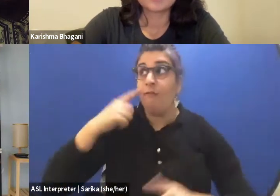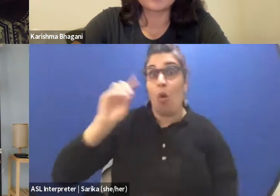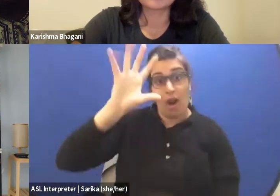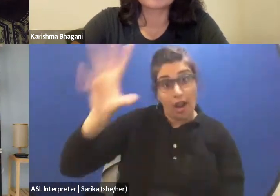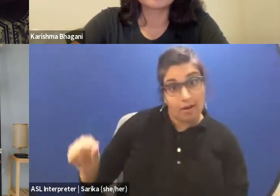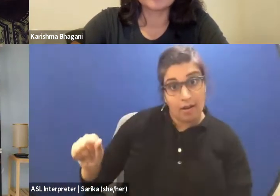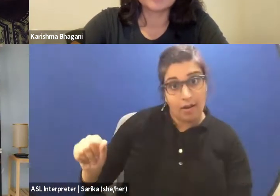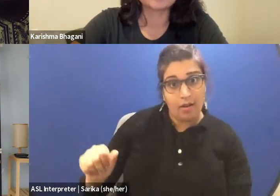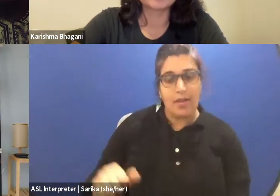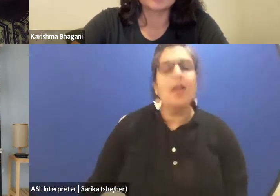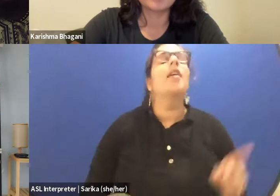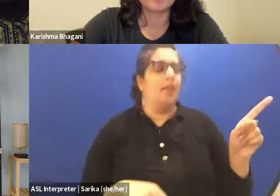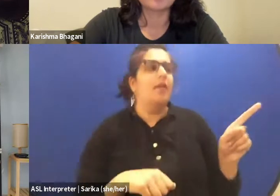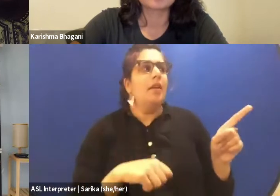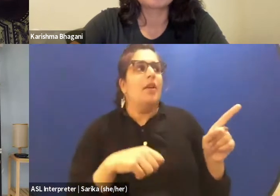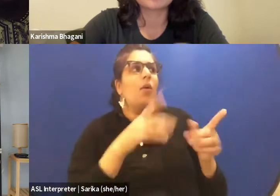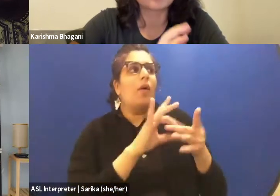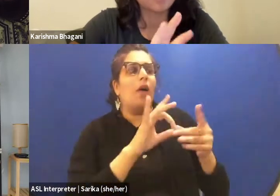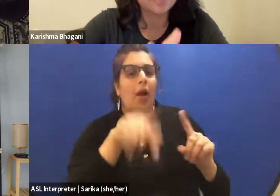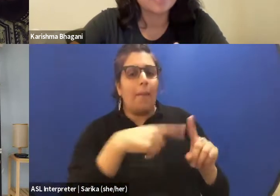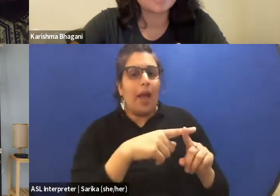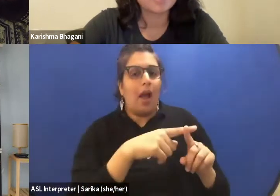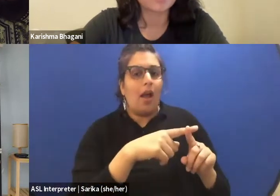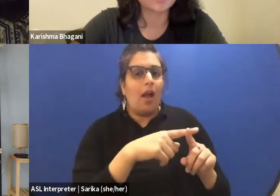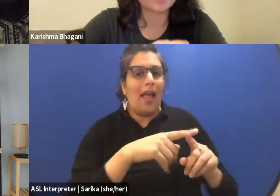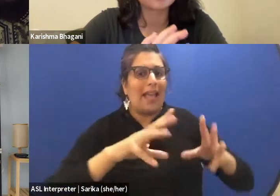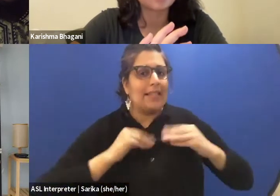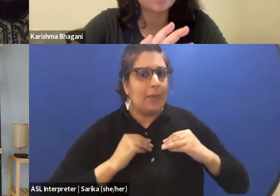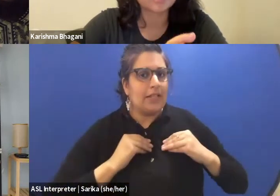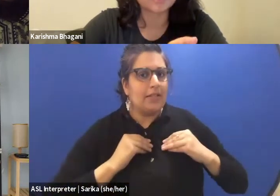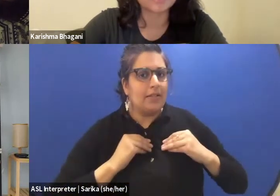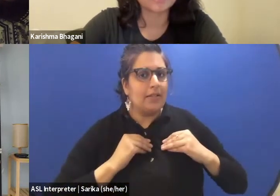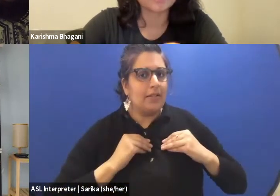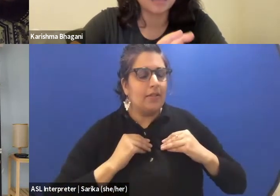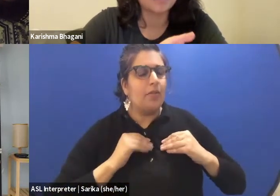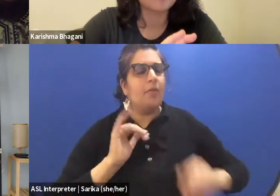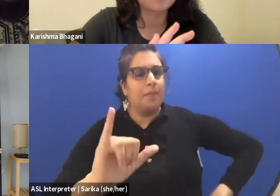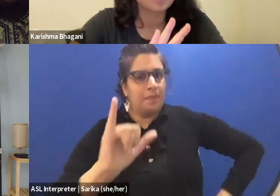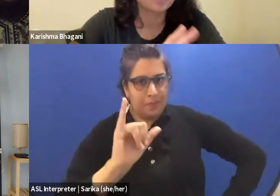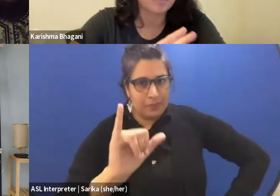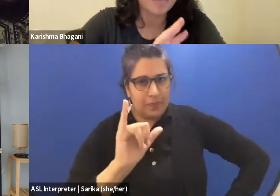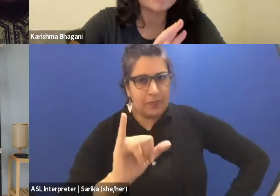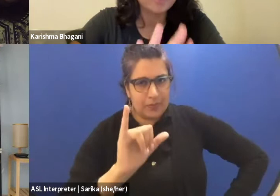Yeah, you said something really interesting there about being accepted, which I think is an interesting idea